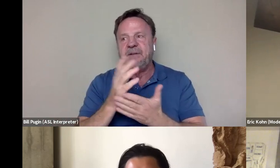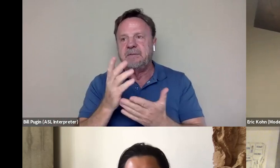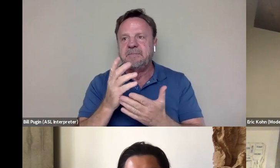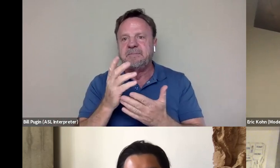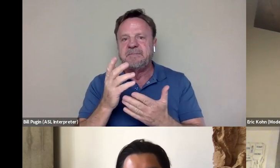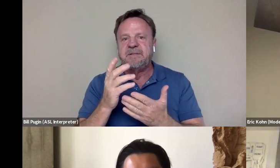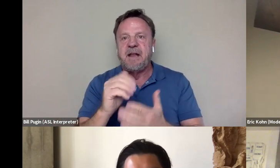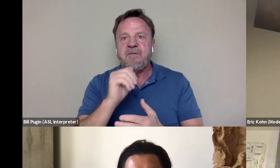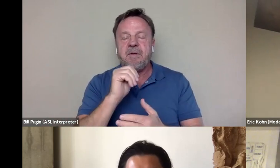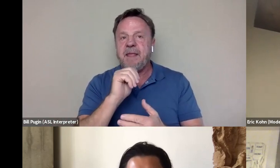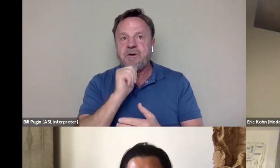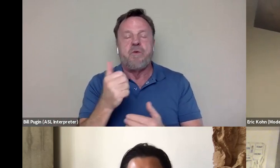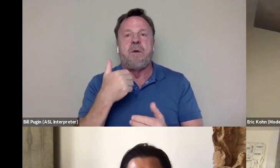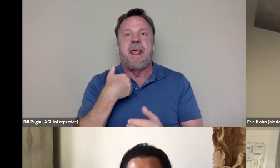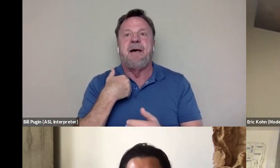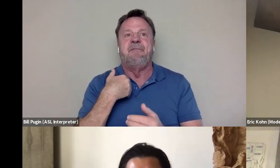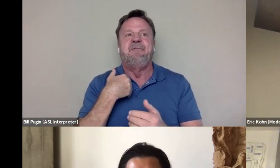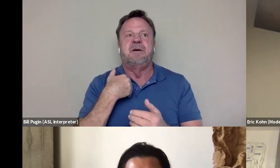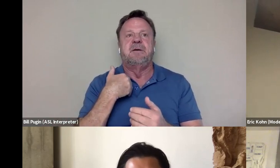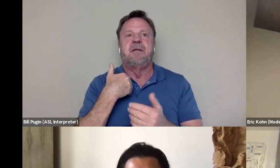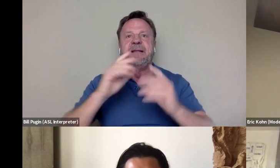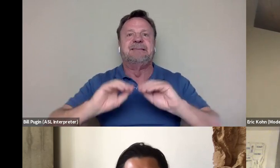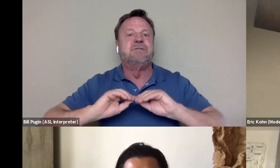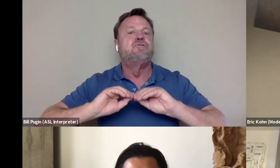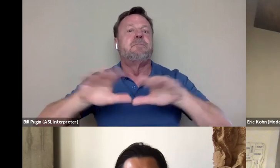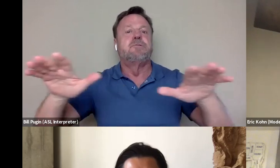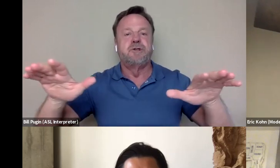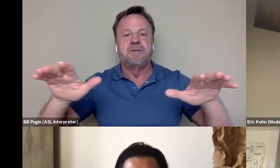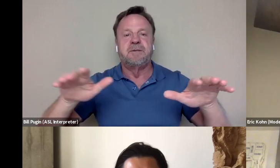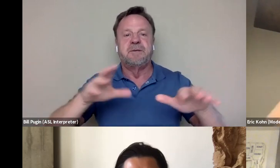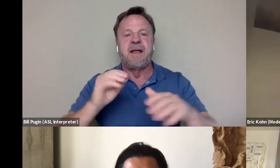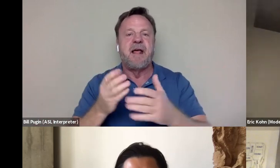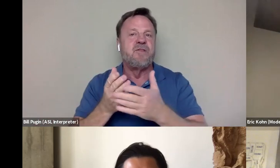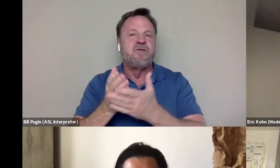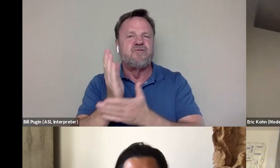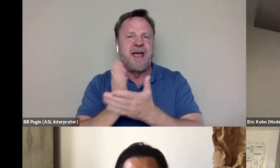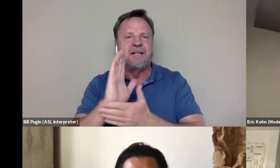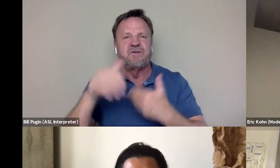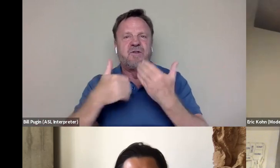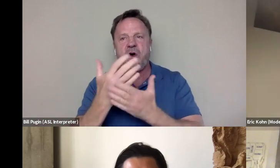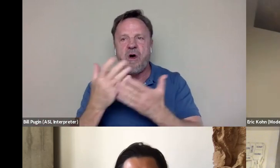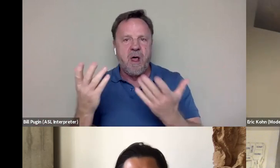don't have the distribution and the, you know, the rights are tangled up, but it is the most wonderful film.